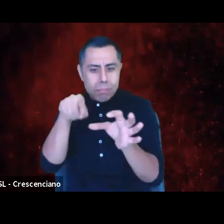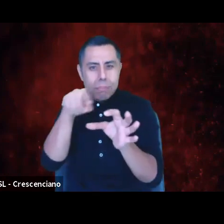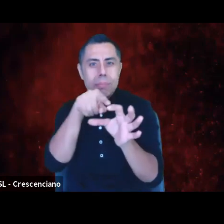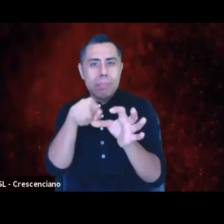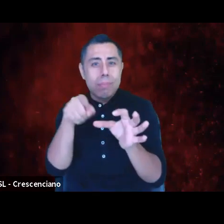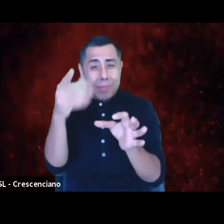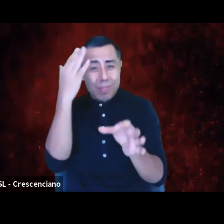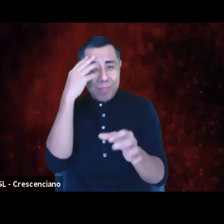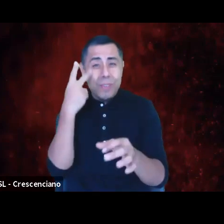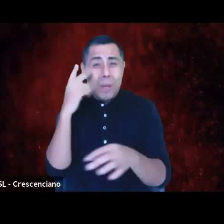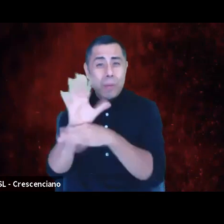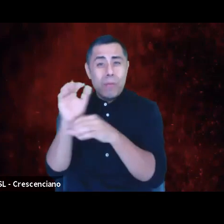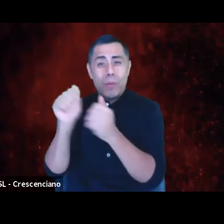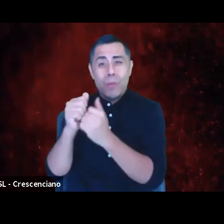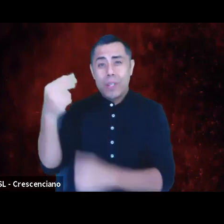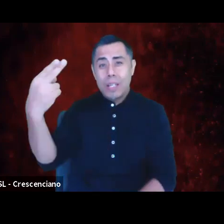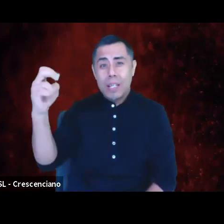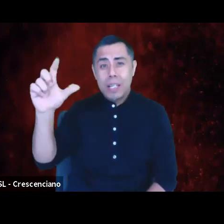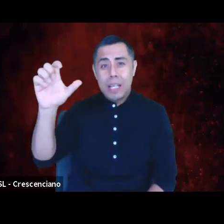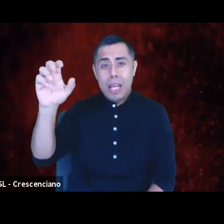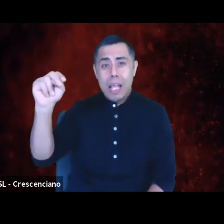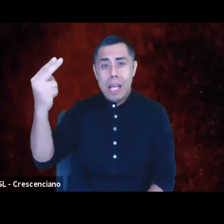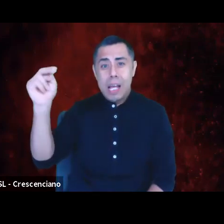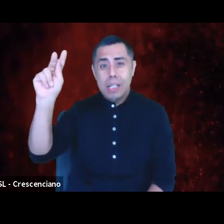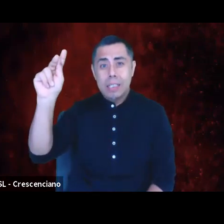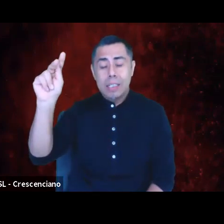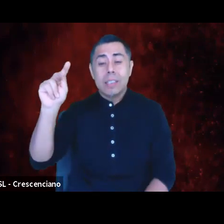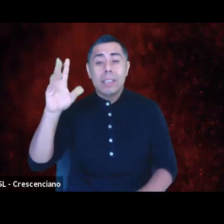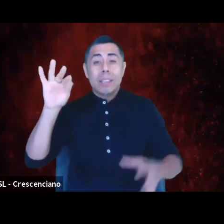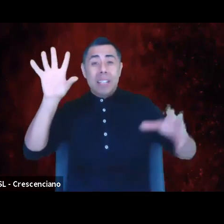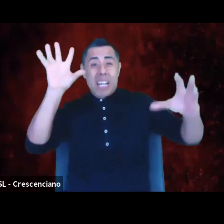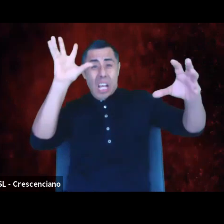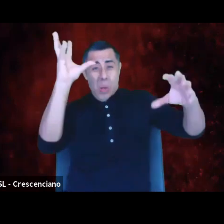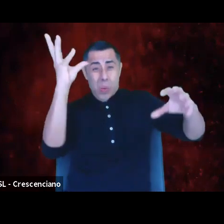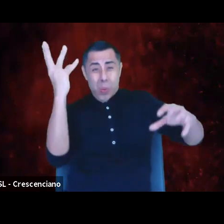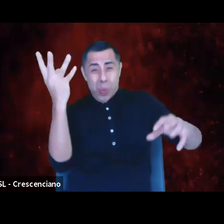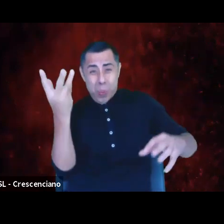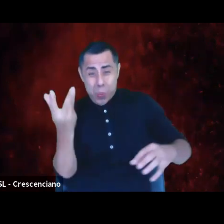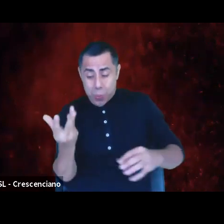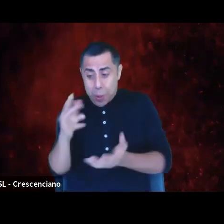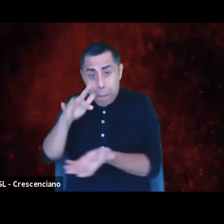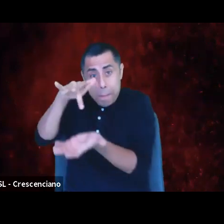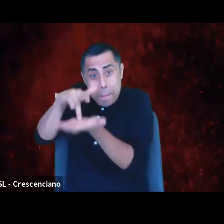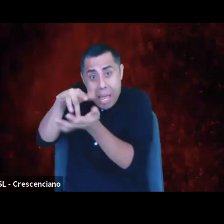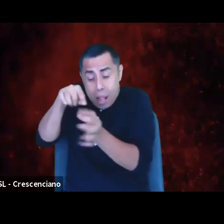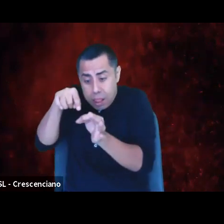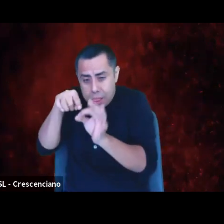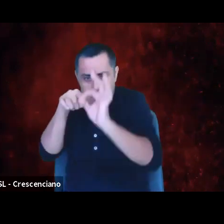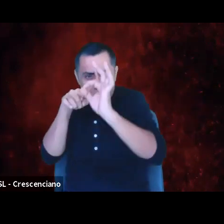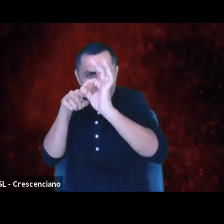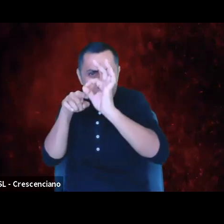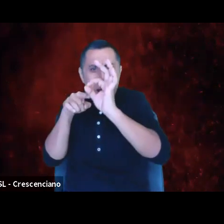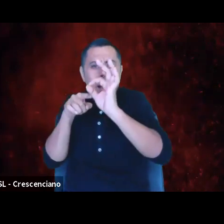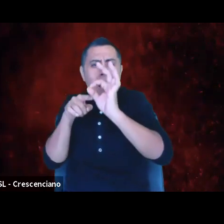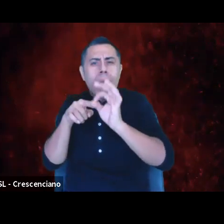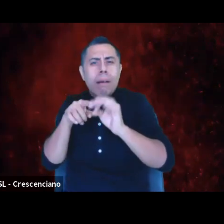and the middle of that eye is still, it's a pause. I'm excited for the pause, this time to stand still.